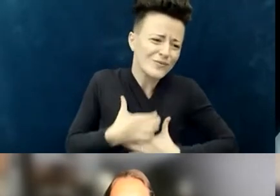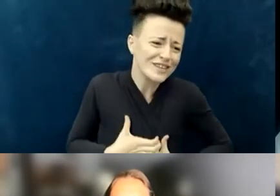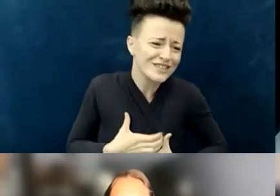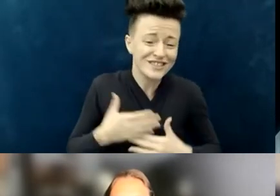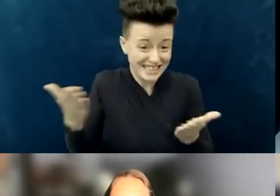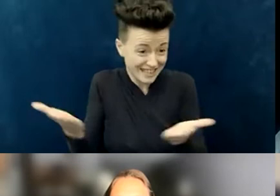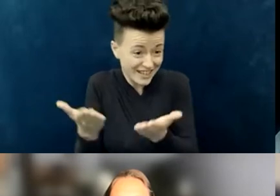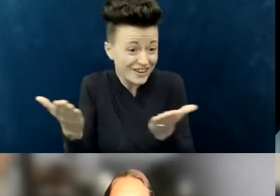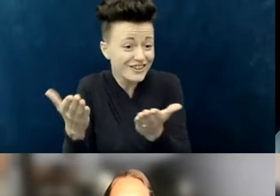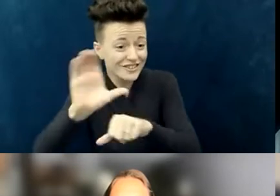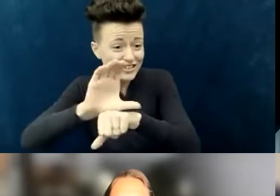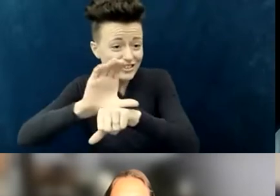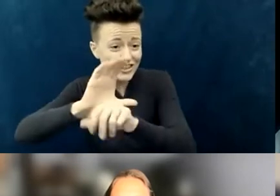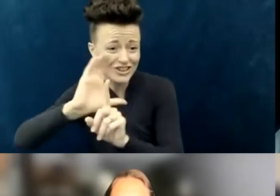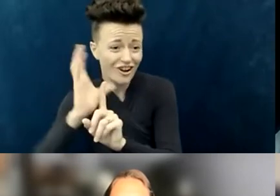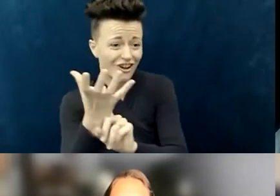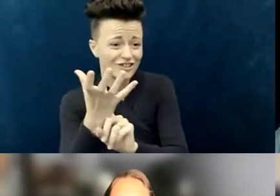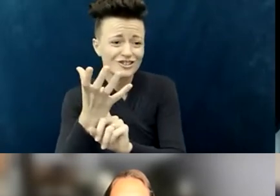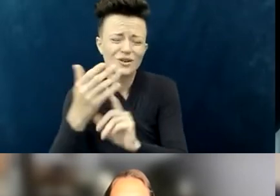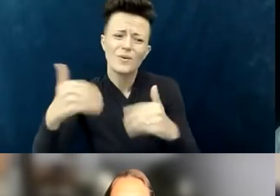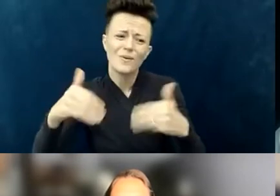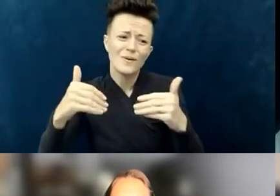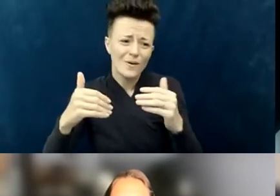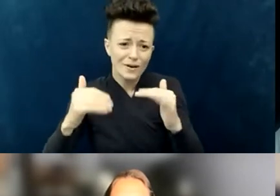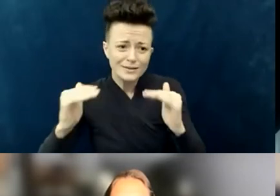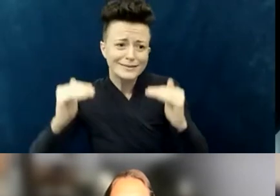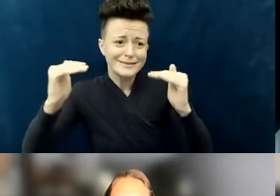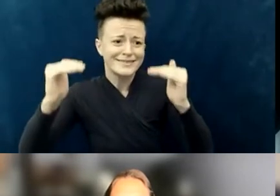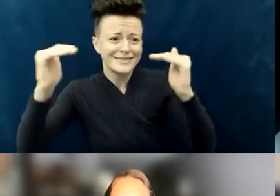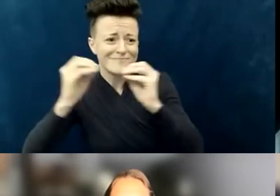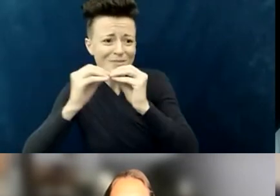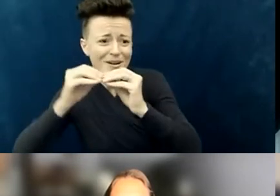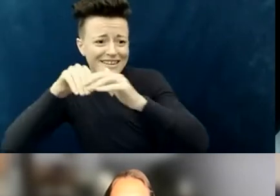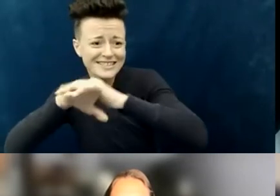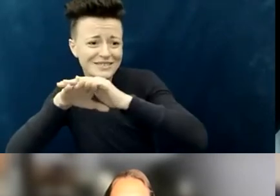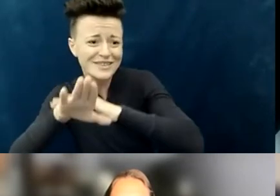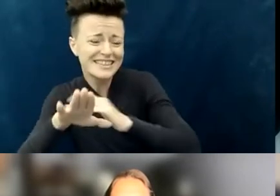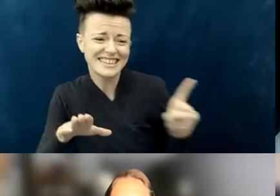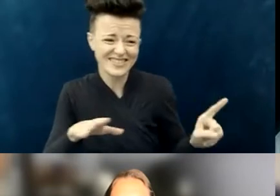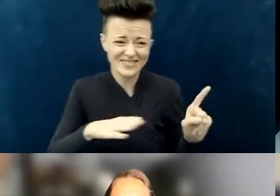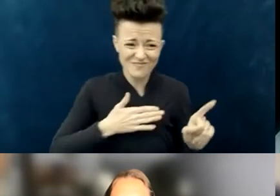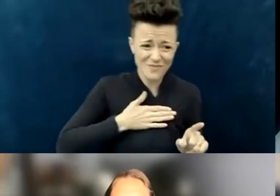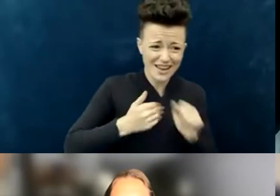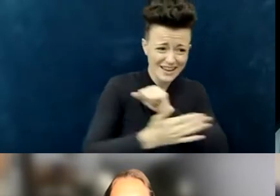was a fraction of where things are in Canada and the US. We're way behind here.